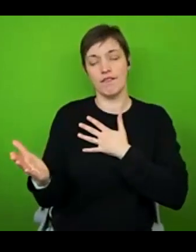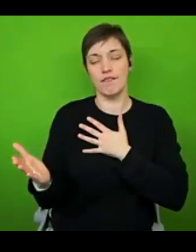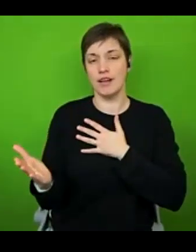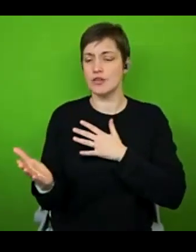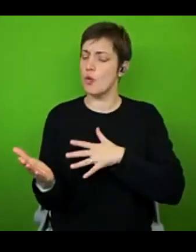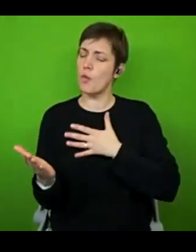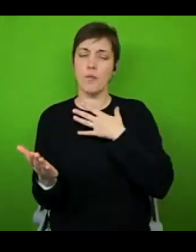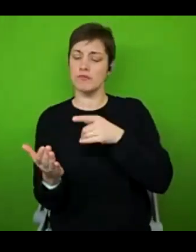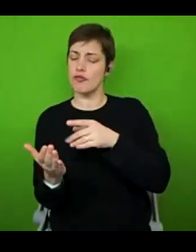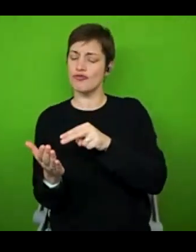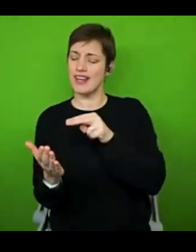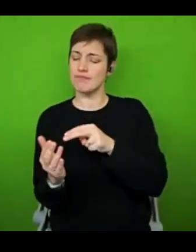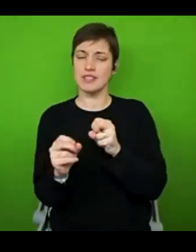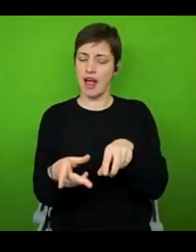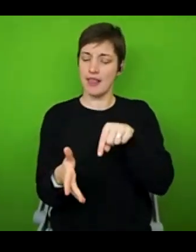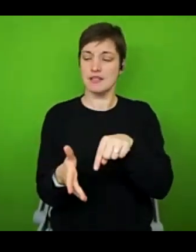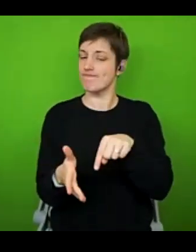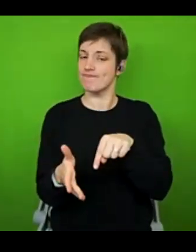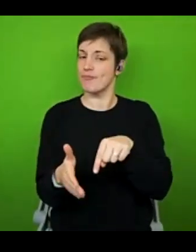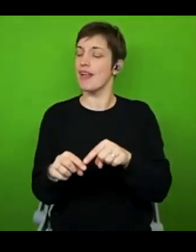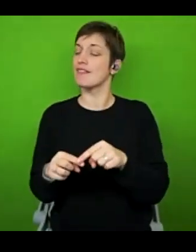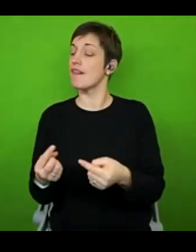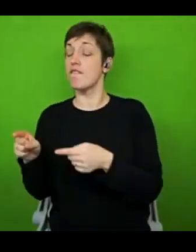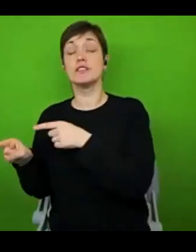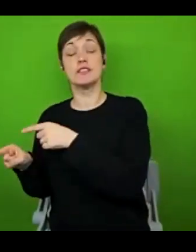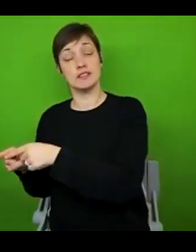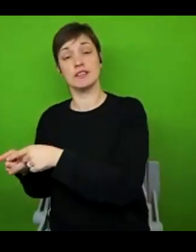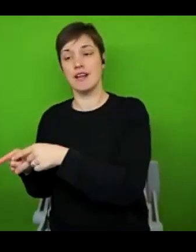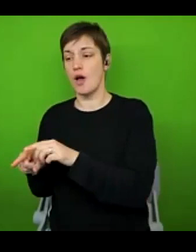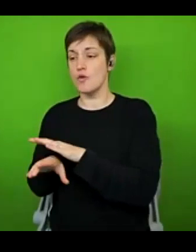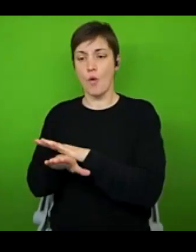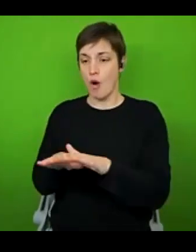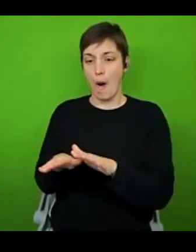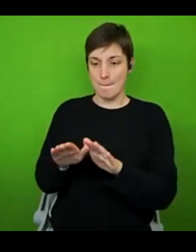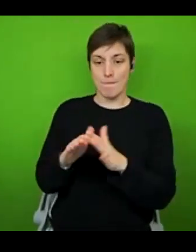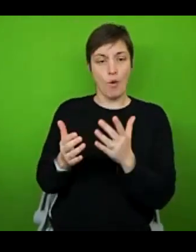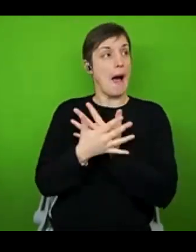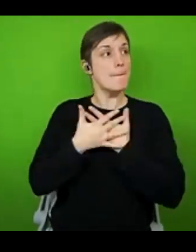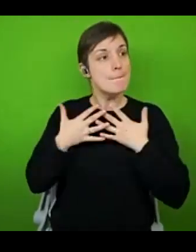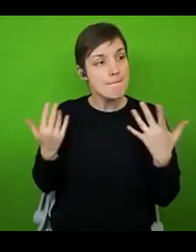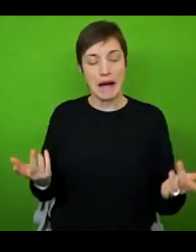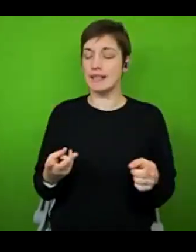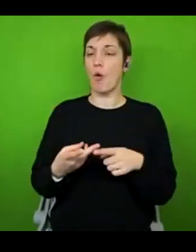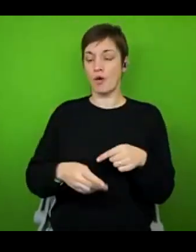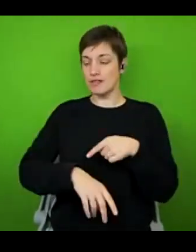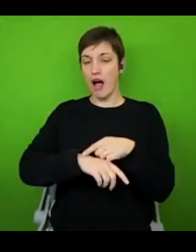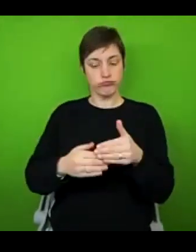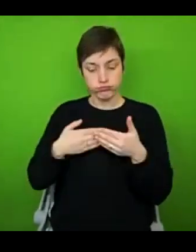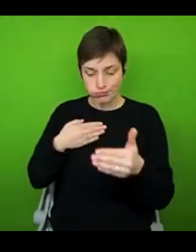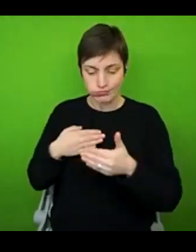So the actual number of books that you challenge yourself with and the time period you choose to do that with or totally your call, because you know better than anybody